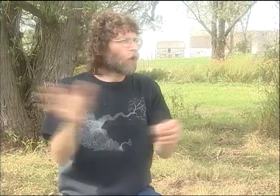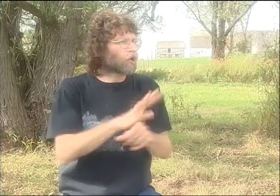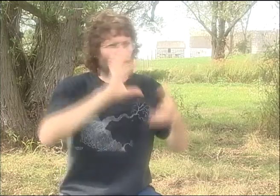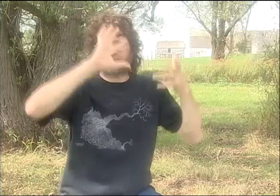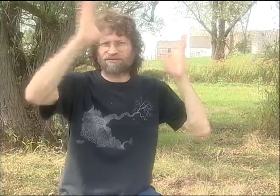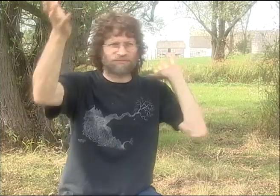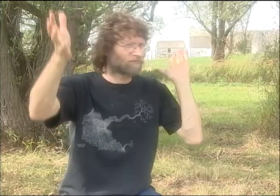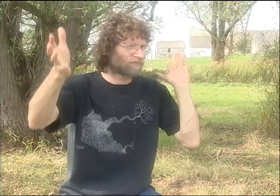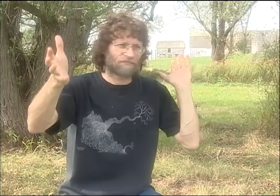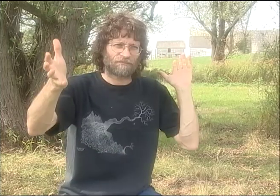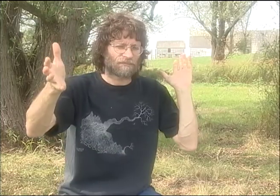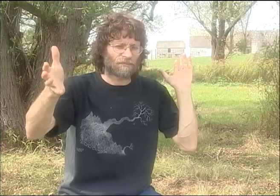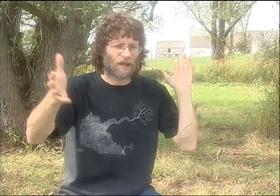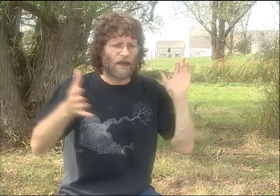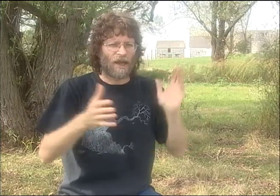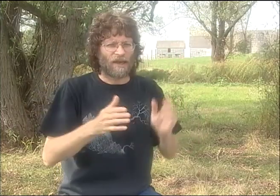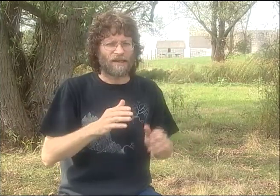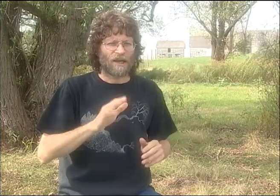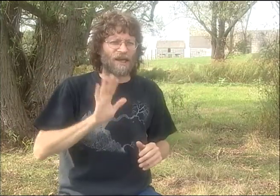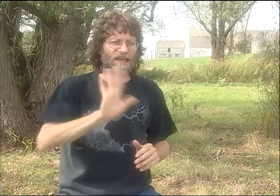I MEAN, HUGE GUY.